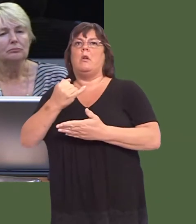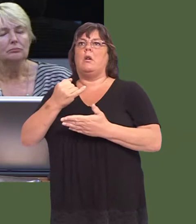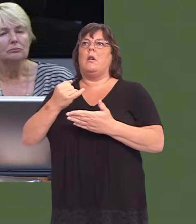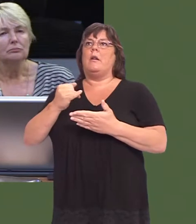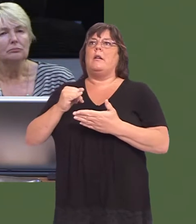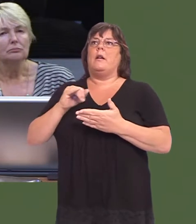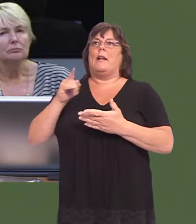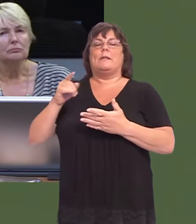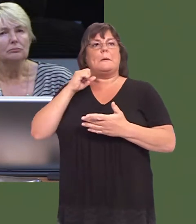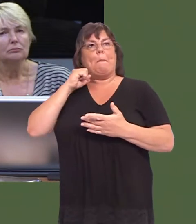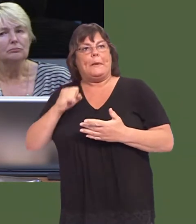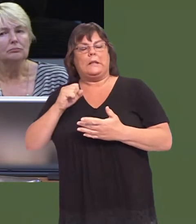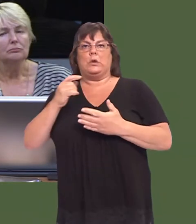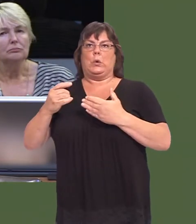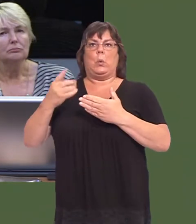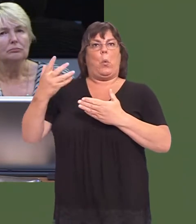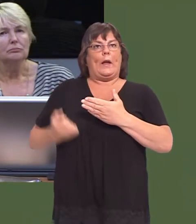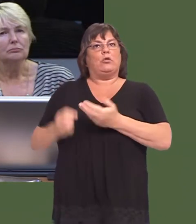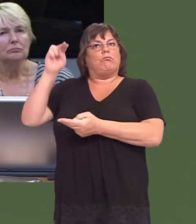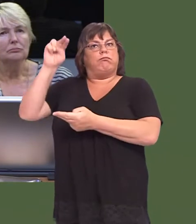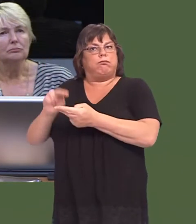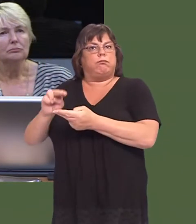Itís time now, First Minister, for you to take action.